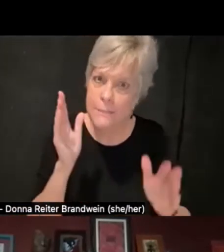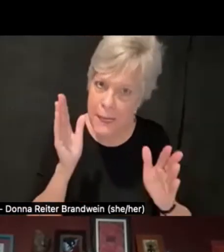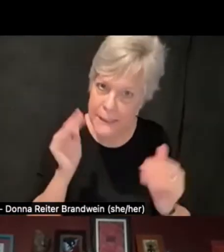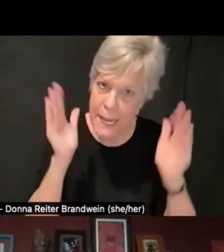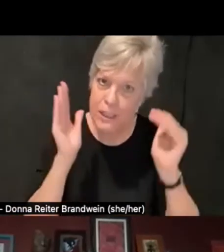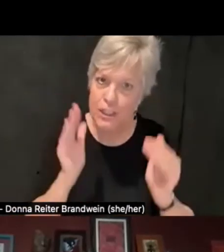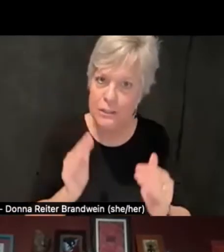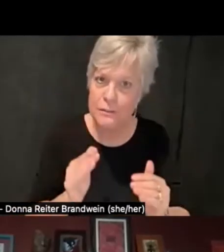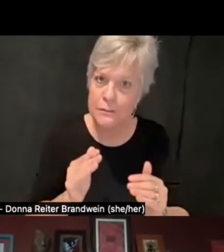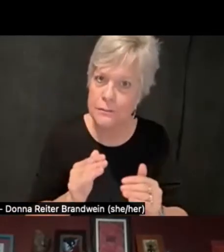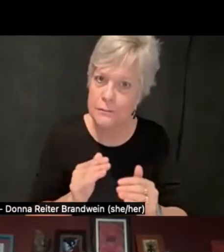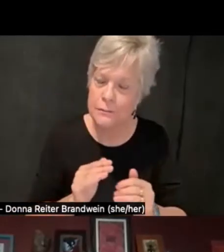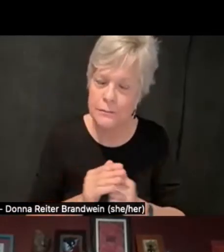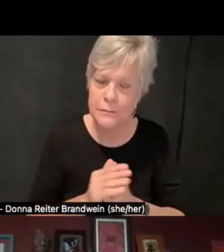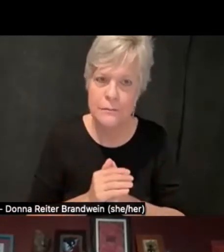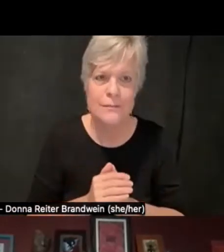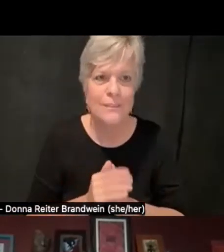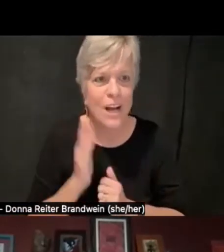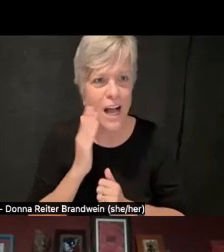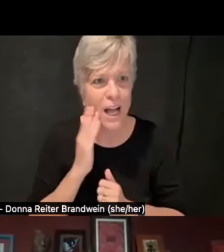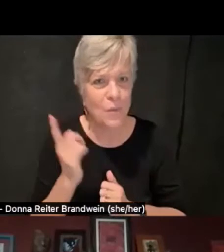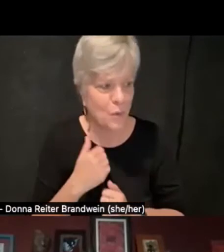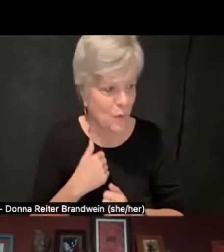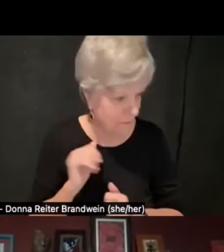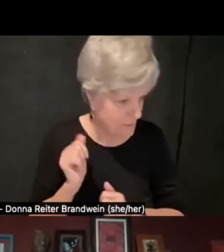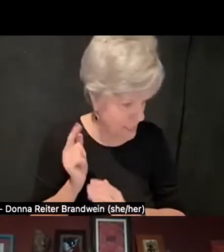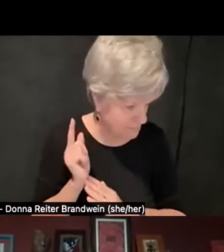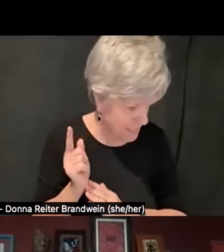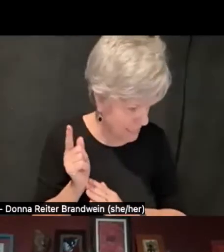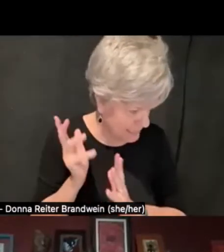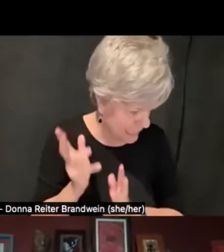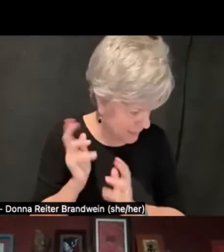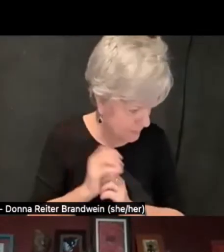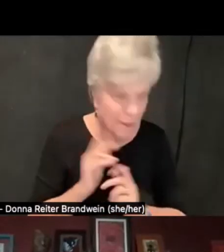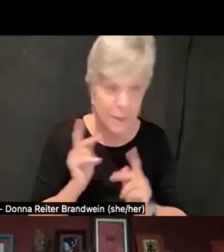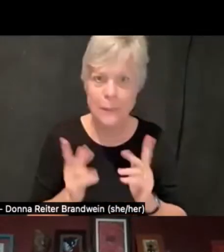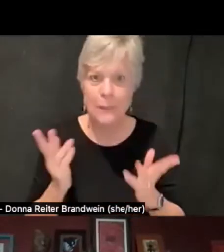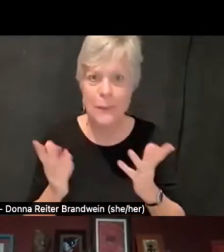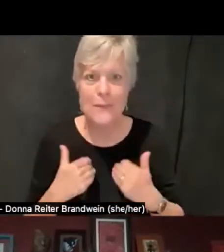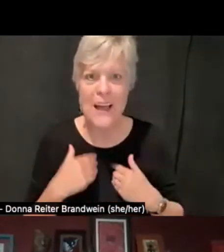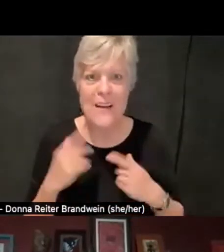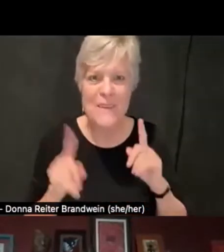I know we only have like 10 minutes left, and people probably have questions,